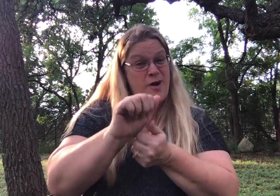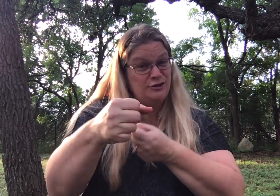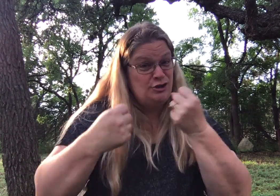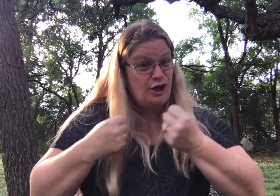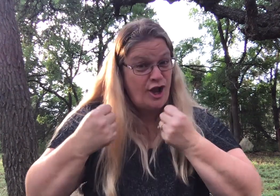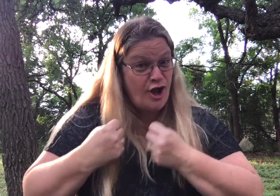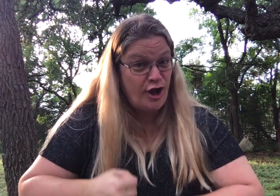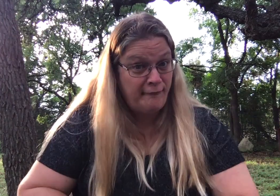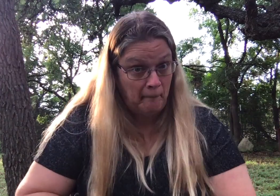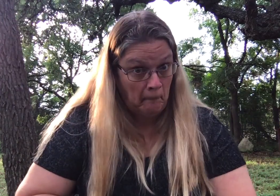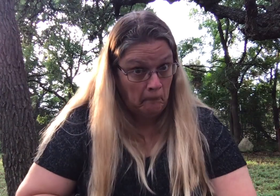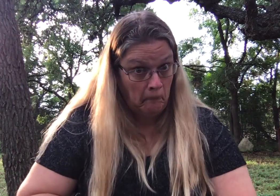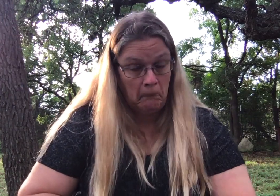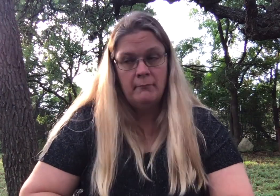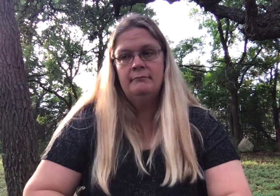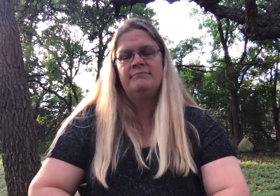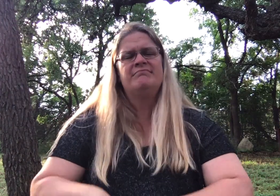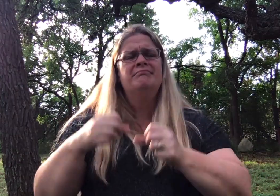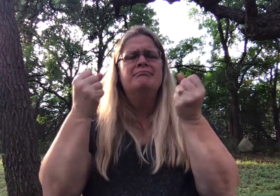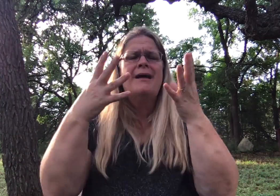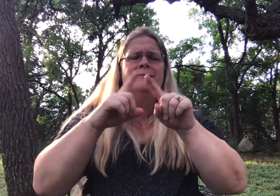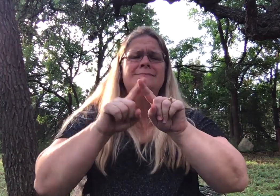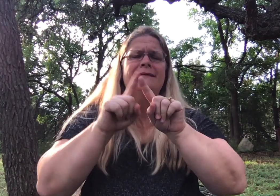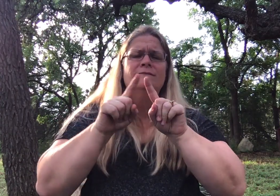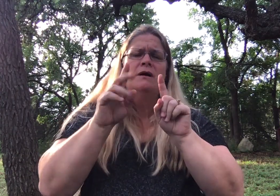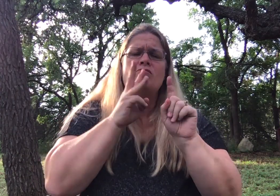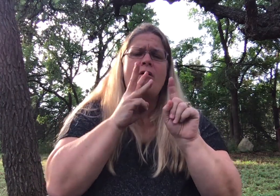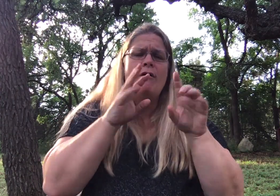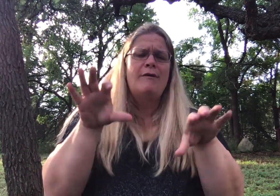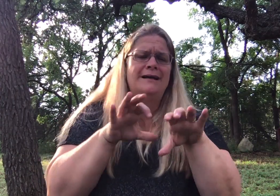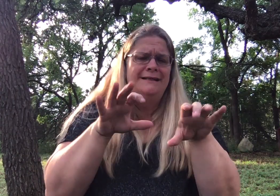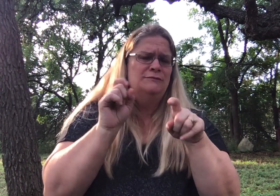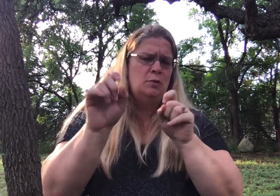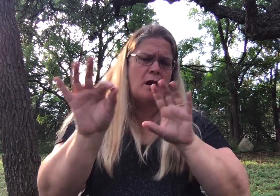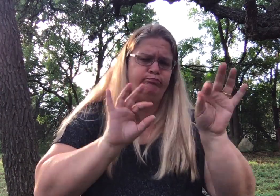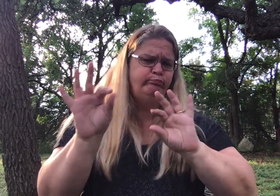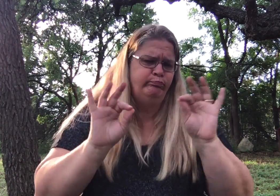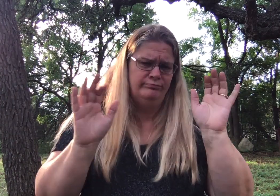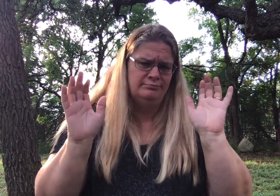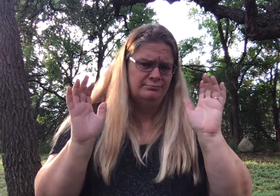Washing a car. There are quite a few different water activities for you to choose from.